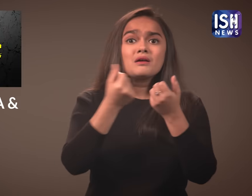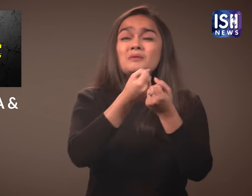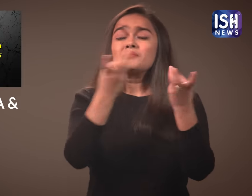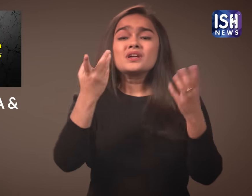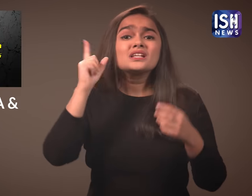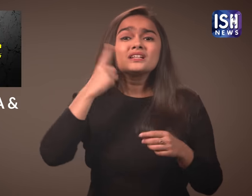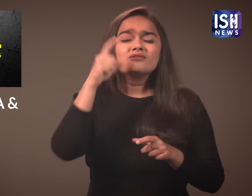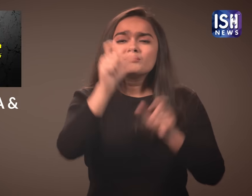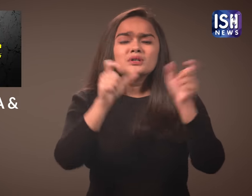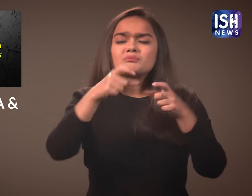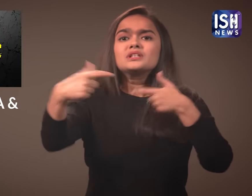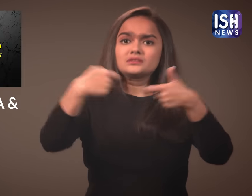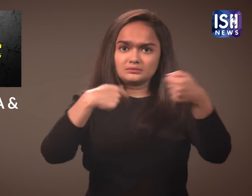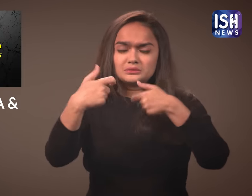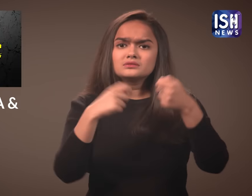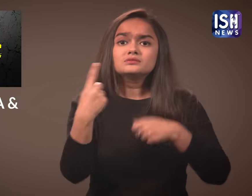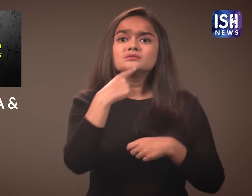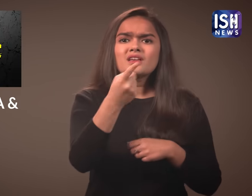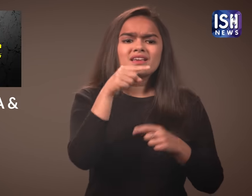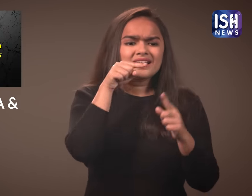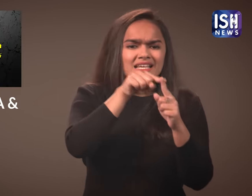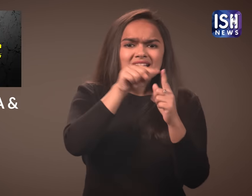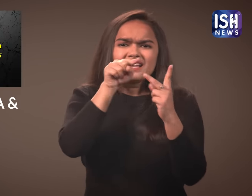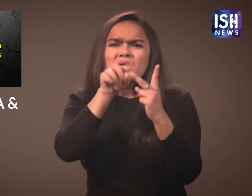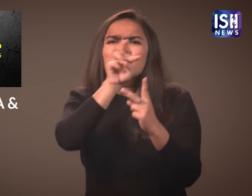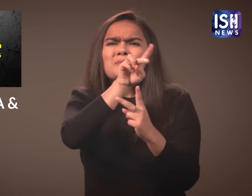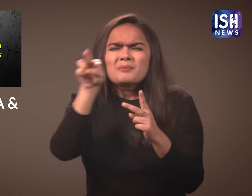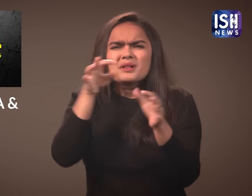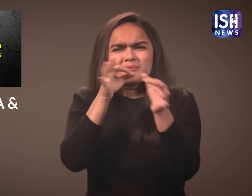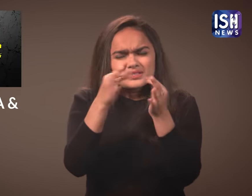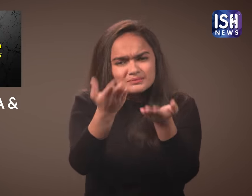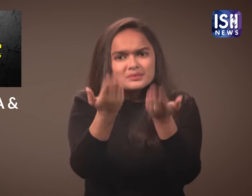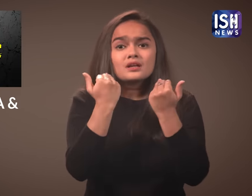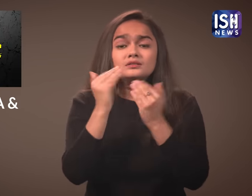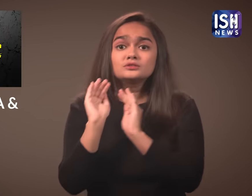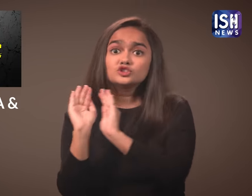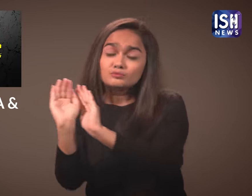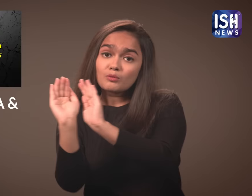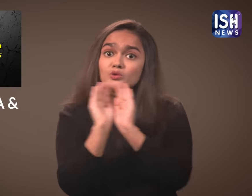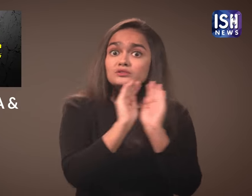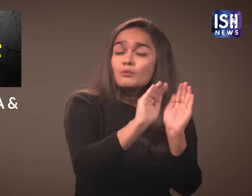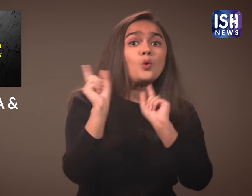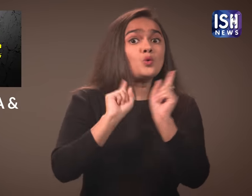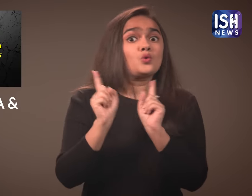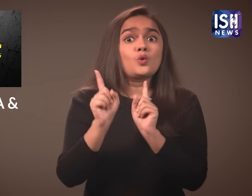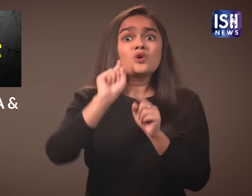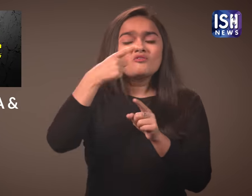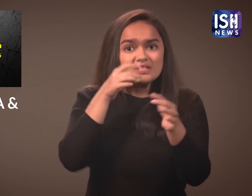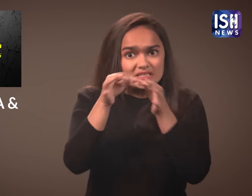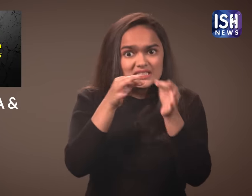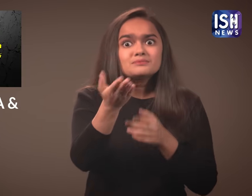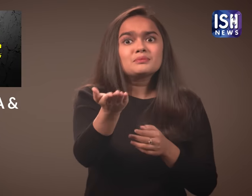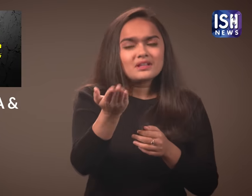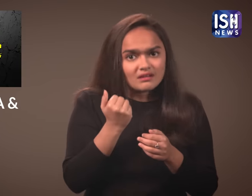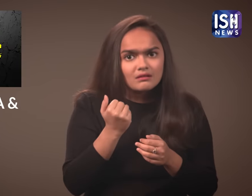Many Deaf individuals have contacted us for an objective explanation of the CAB & NRC.